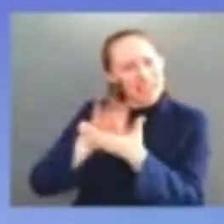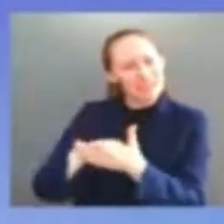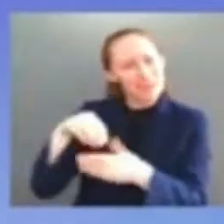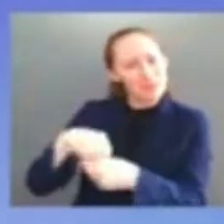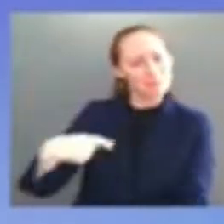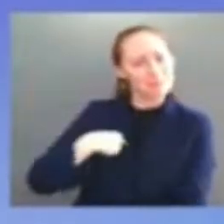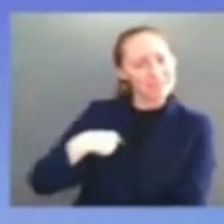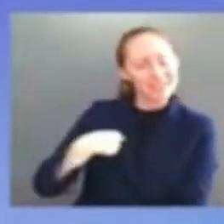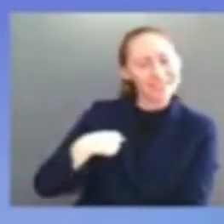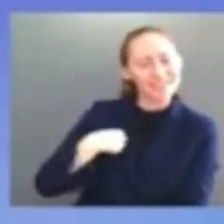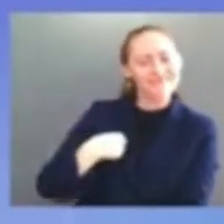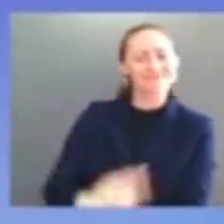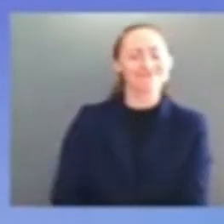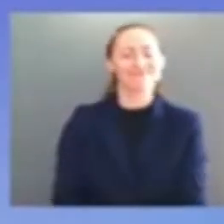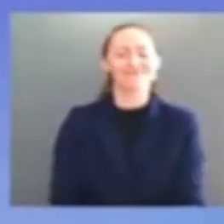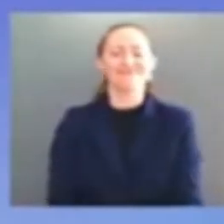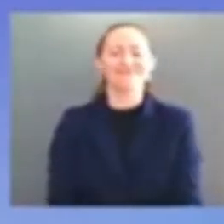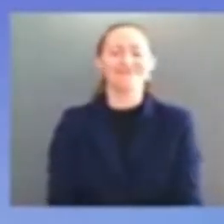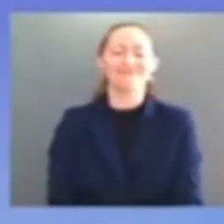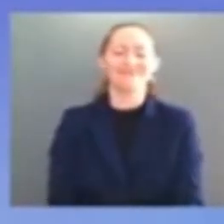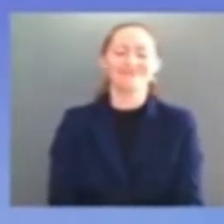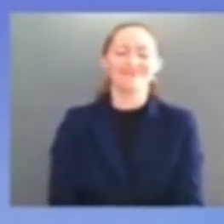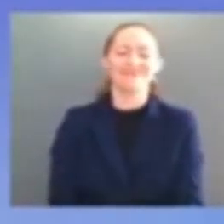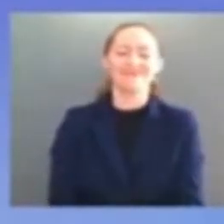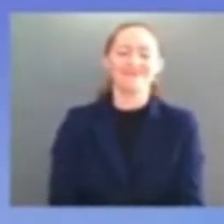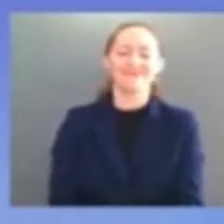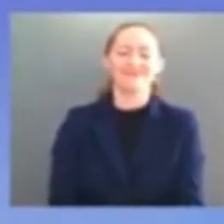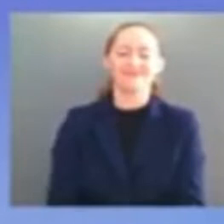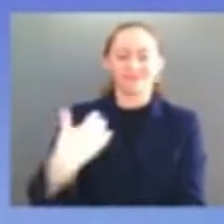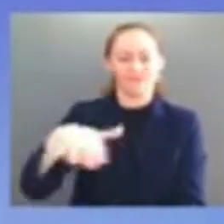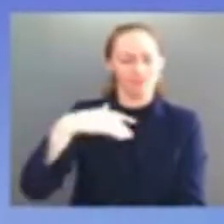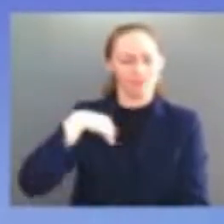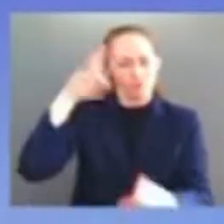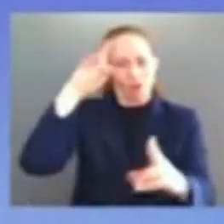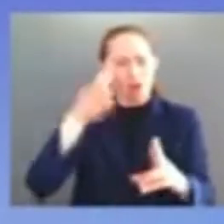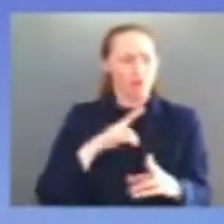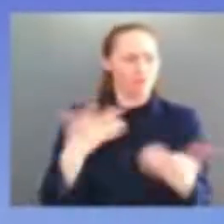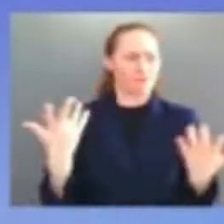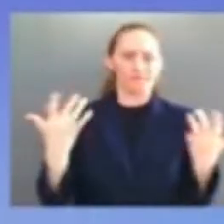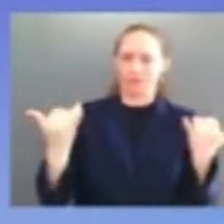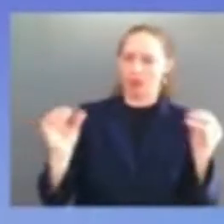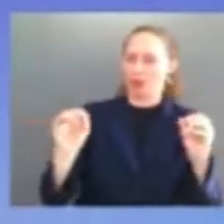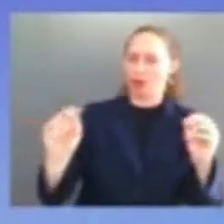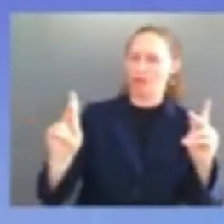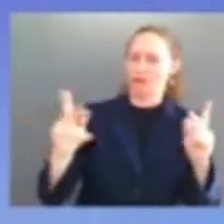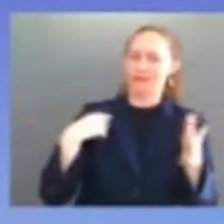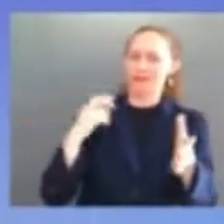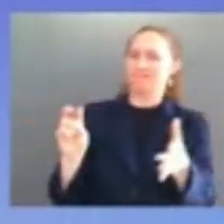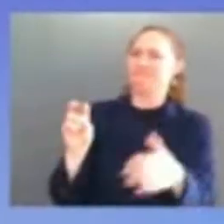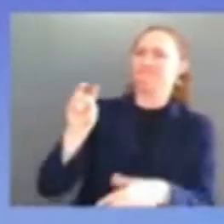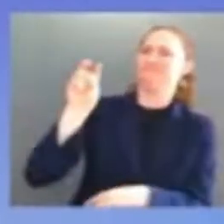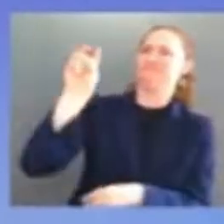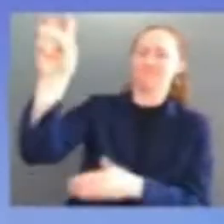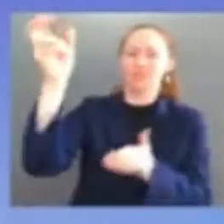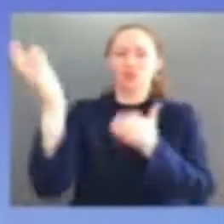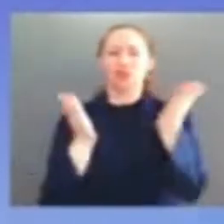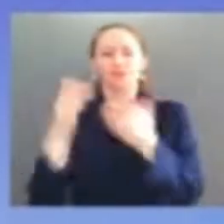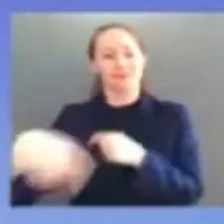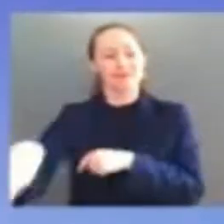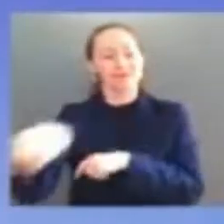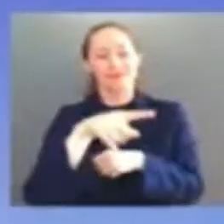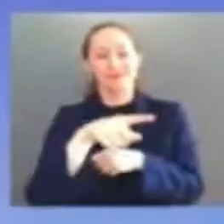chance to serve our country thank you also madam vice president for your wise counsel and steady